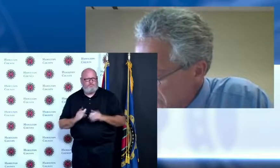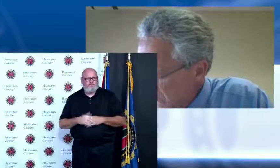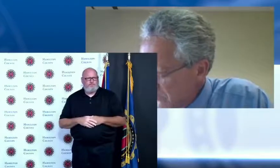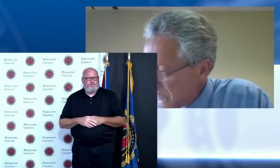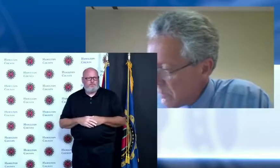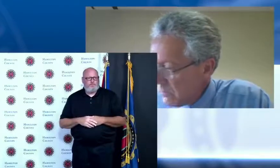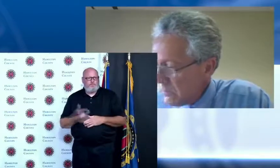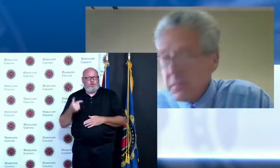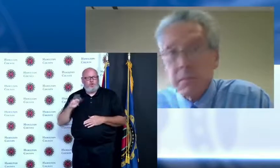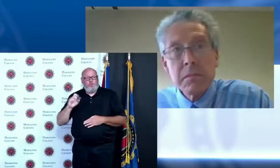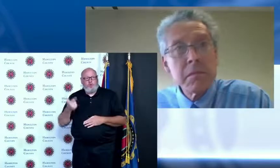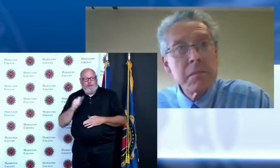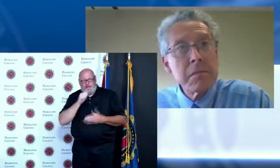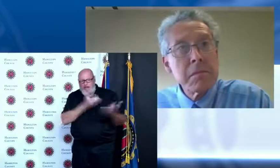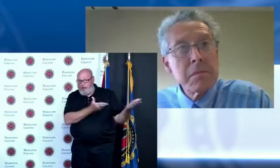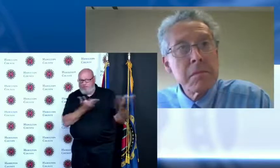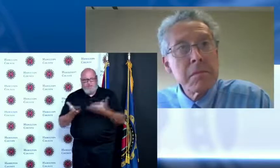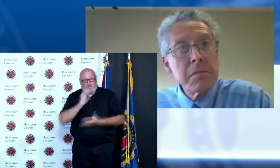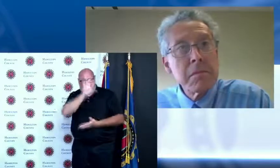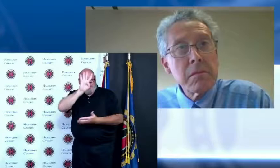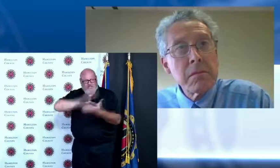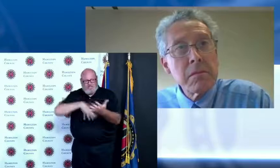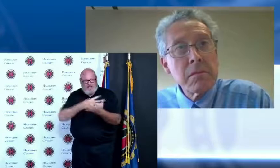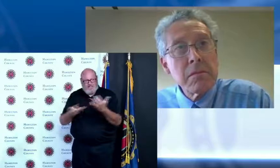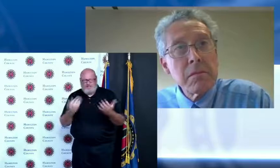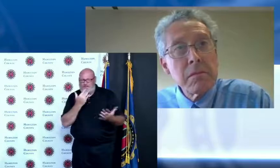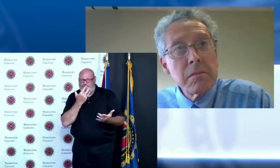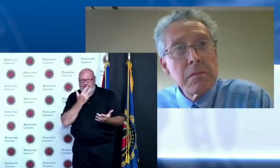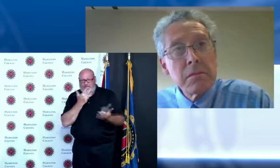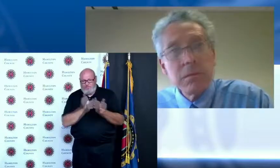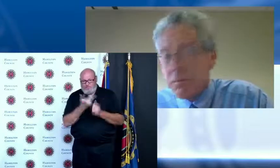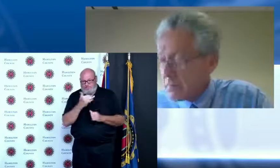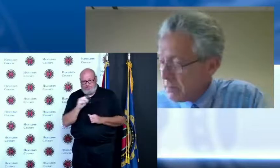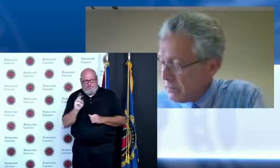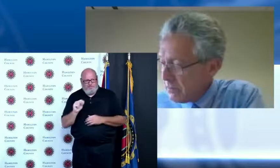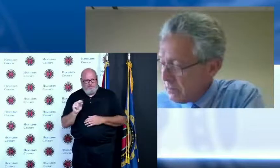it's my favorite chart of and I've talked about it a million times where we've got these curves